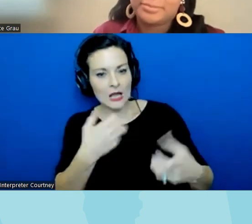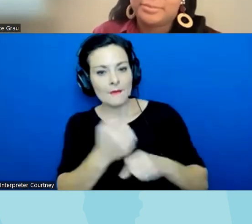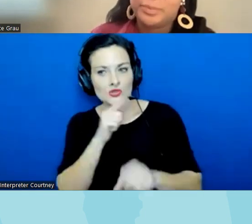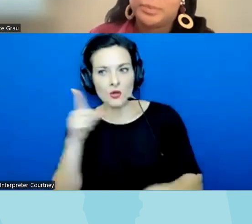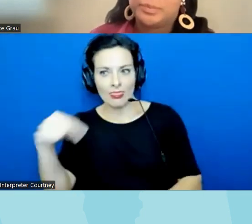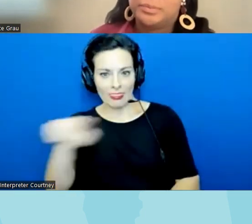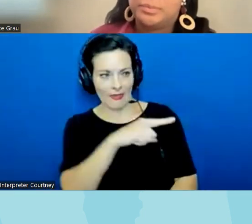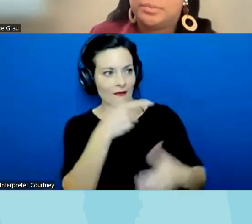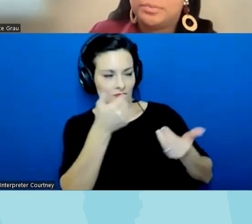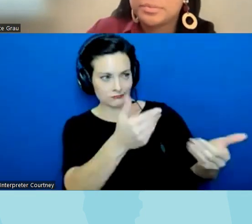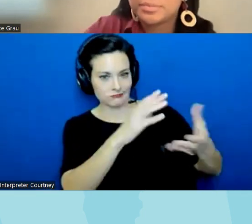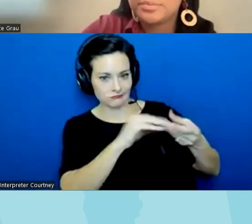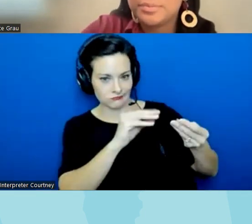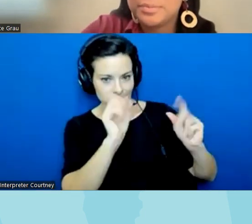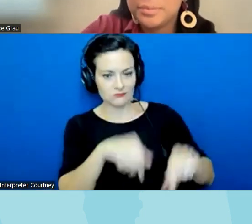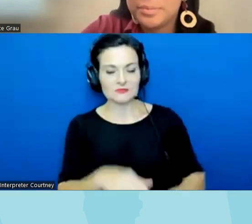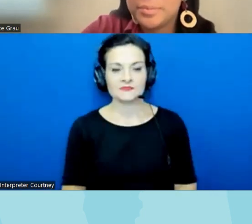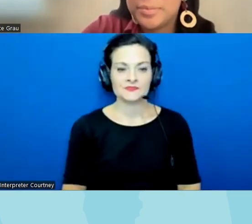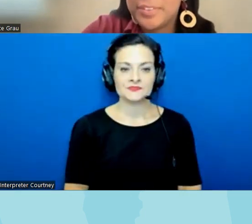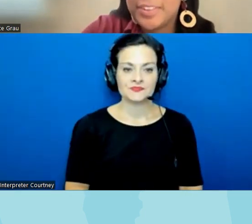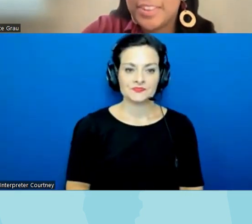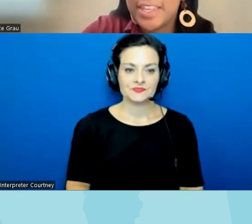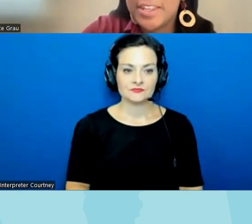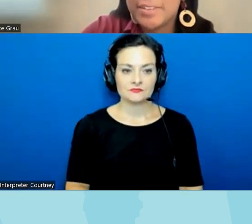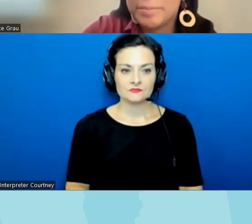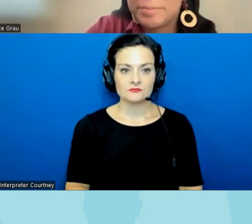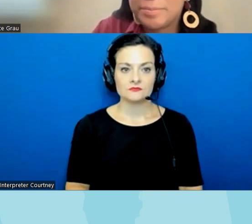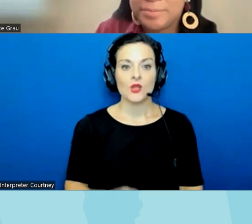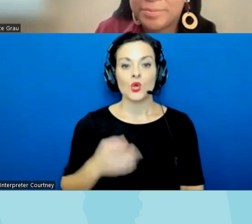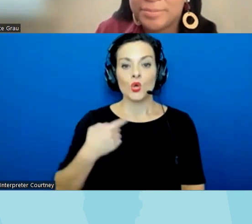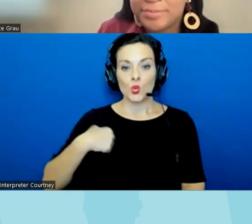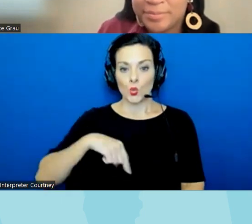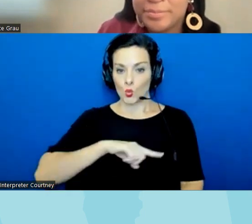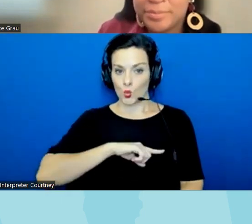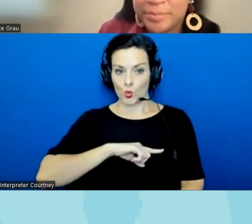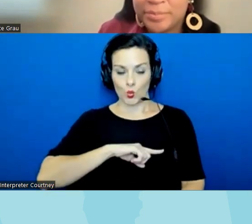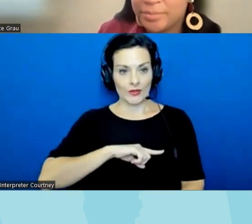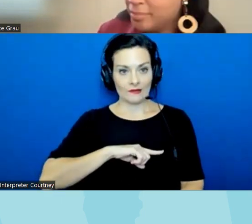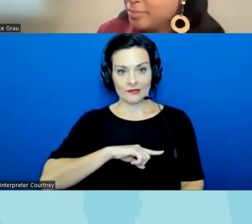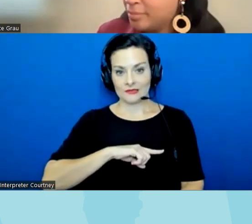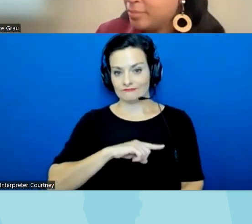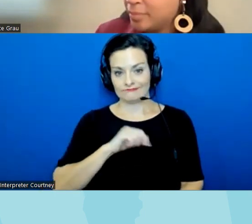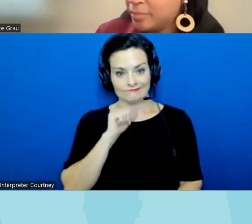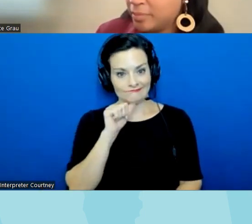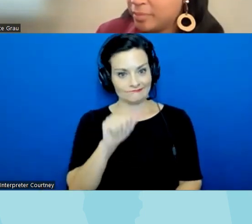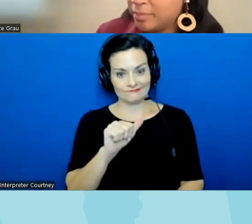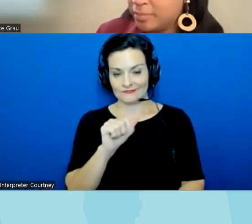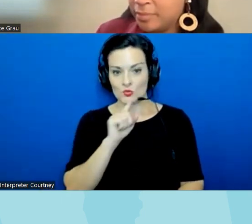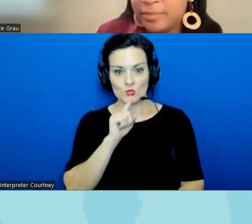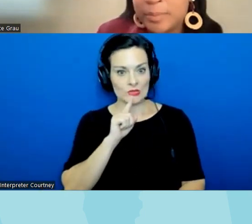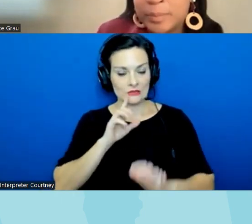up yeah we have not really had the ability to be proactive in this effort just given the